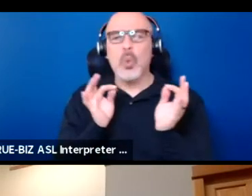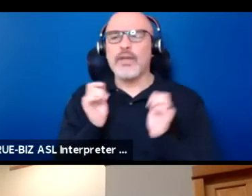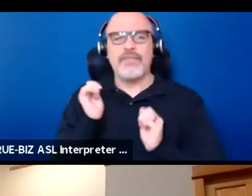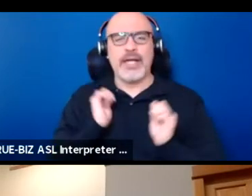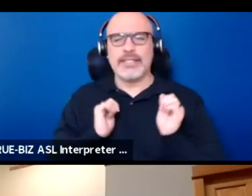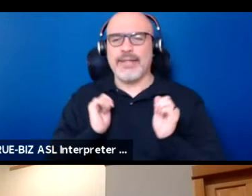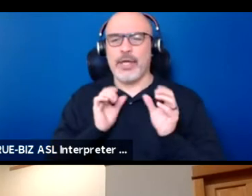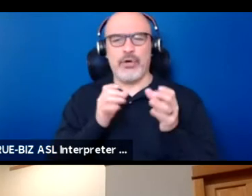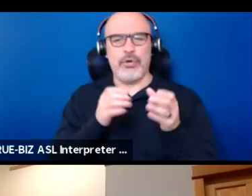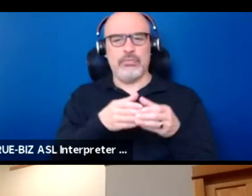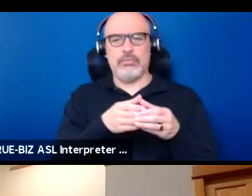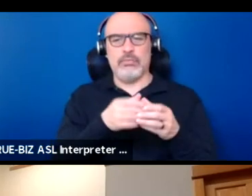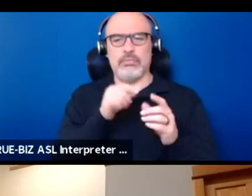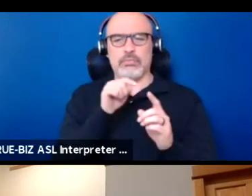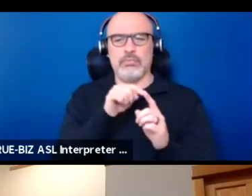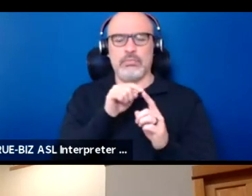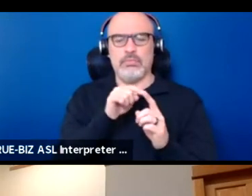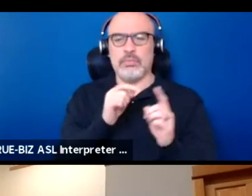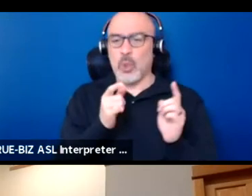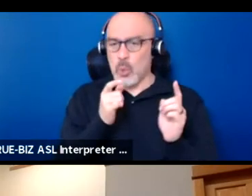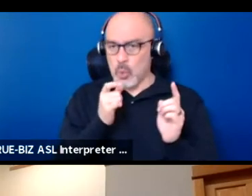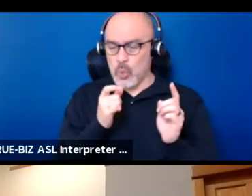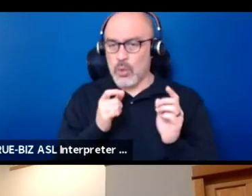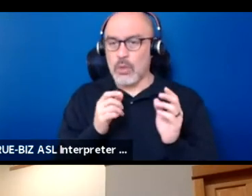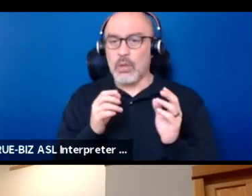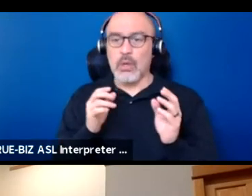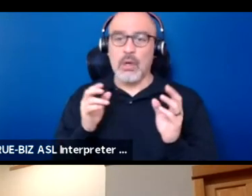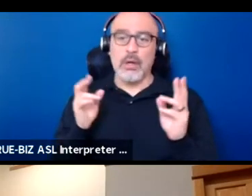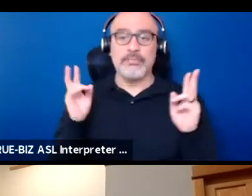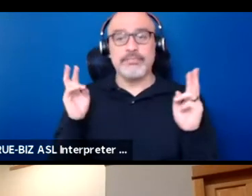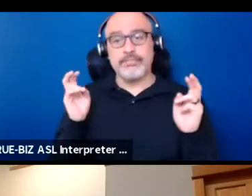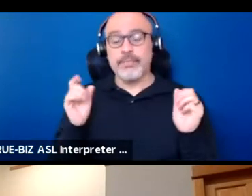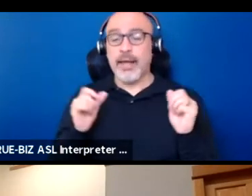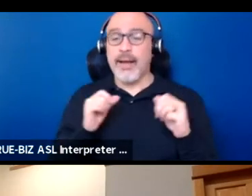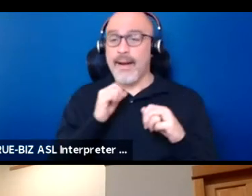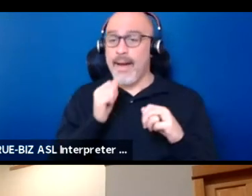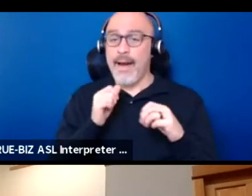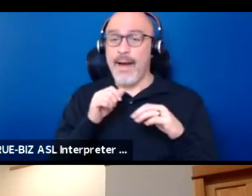does the non-native theater institution define theater